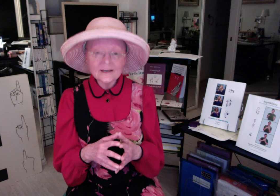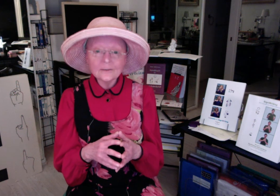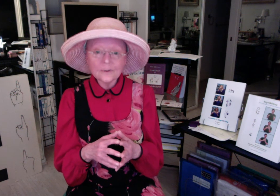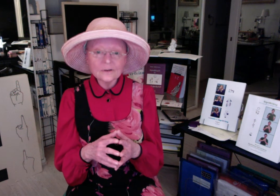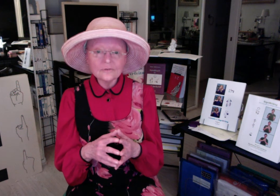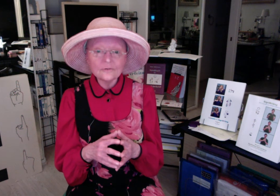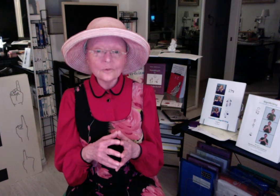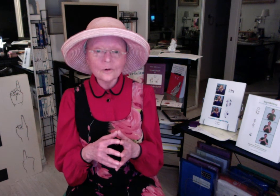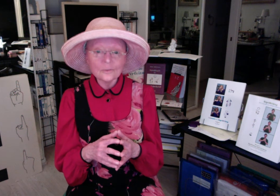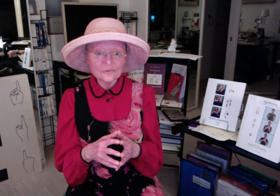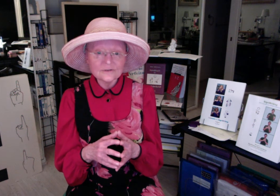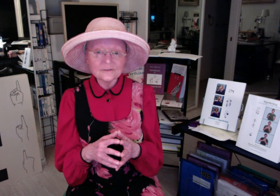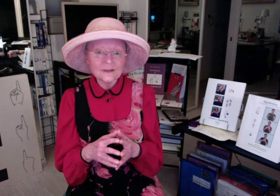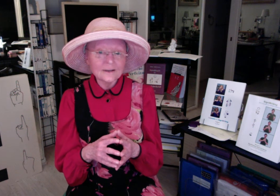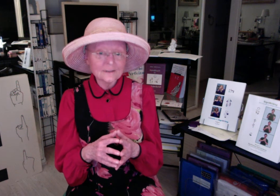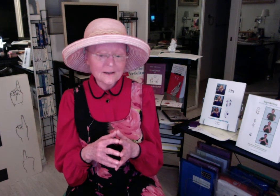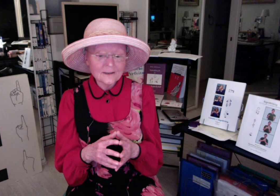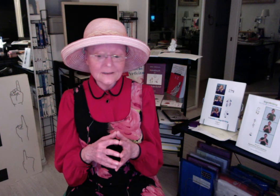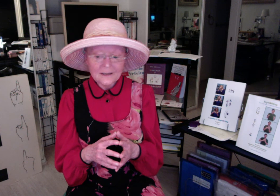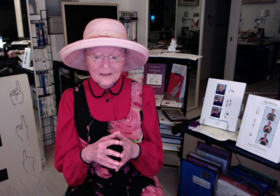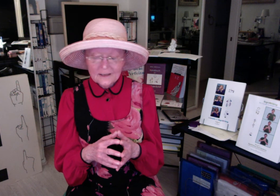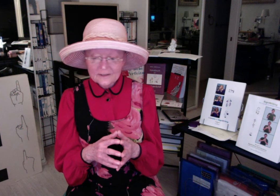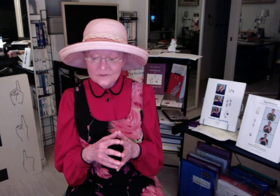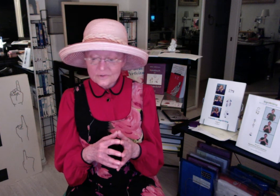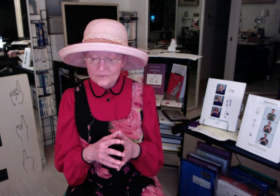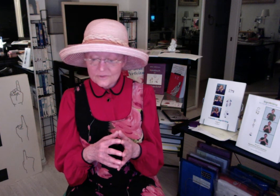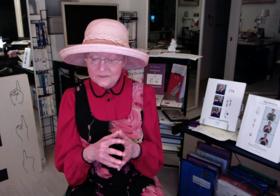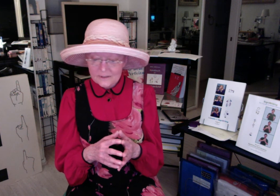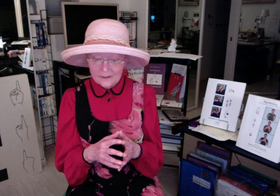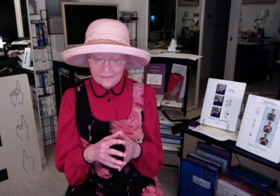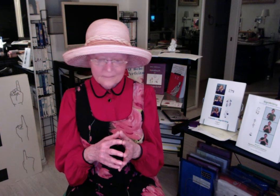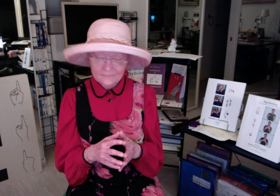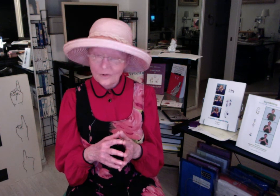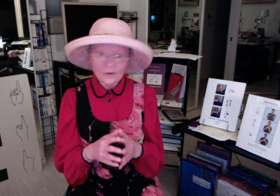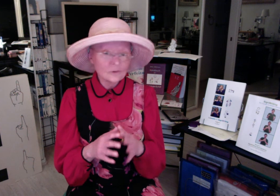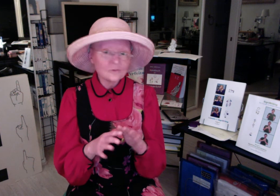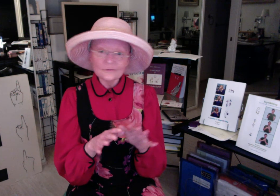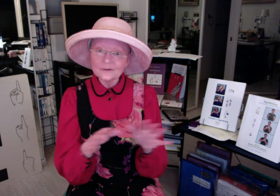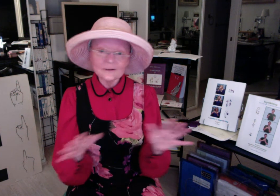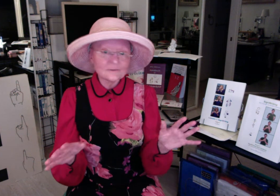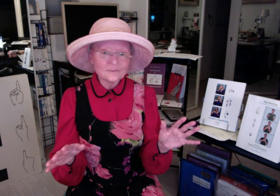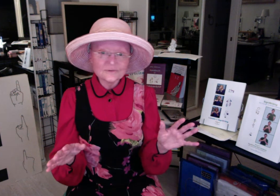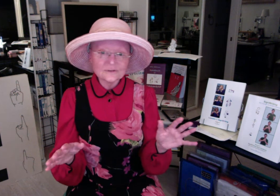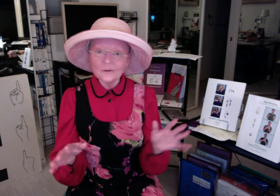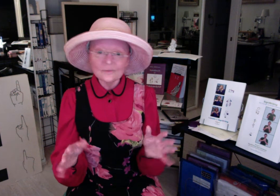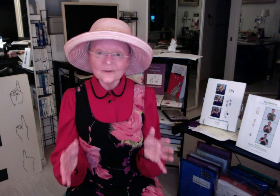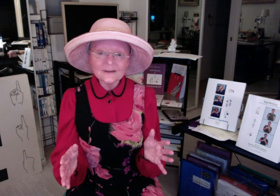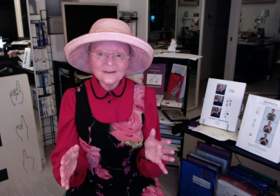SignPuddle for Brazil online is used all over the country of Brazil already, and